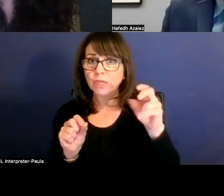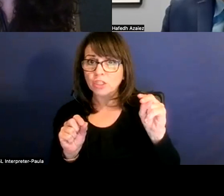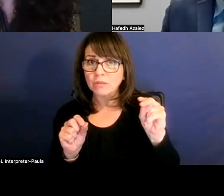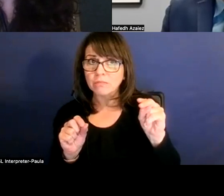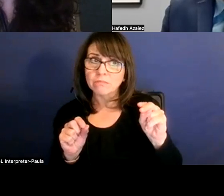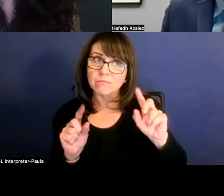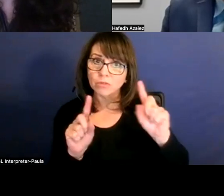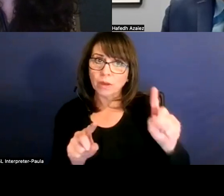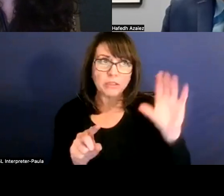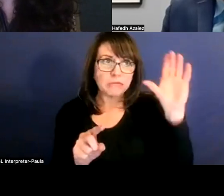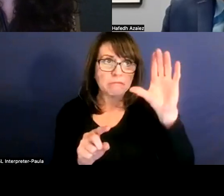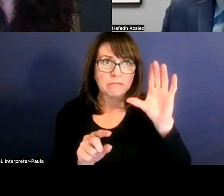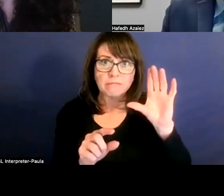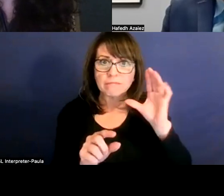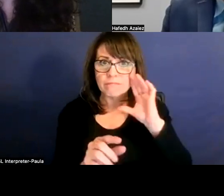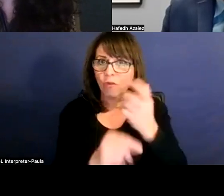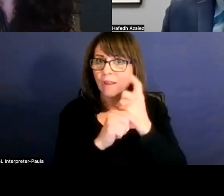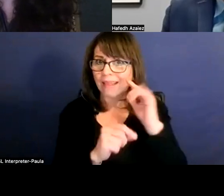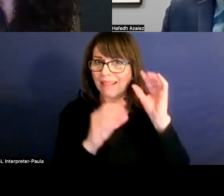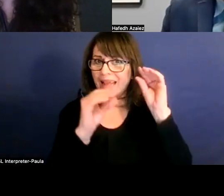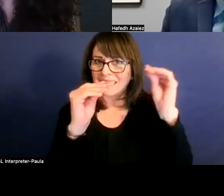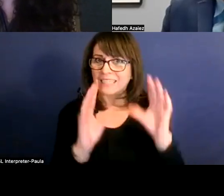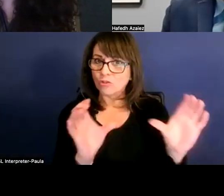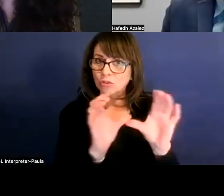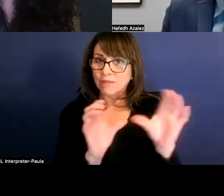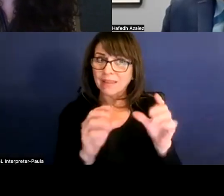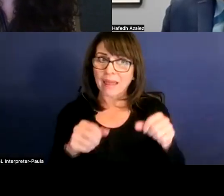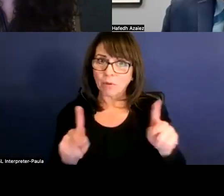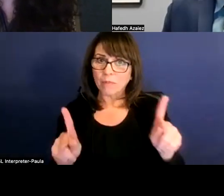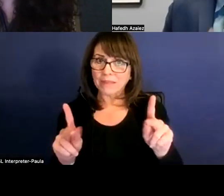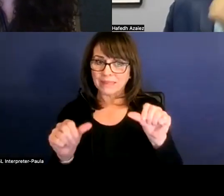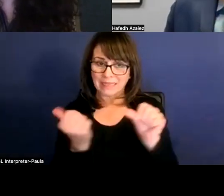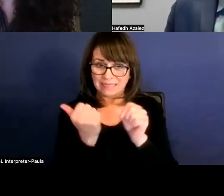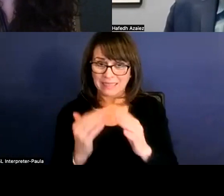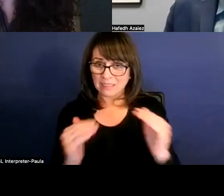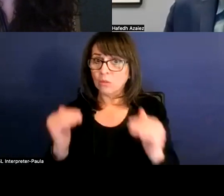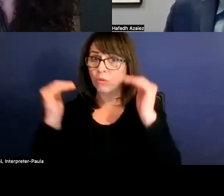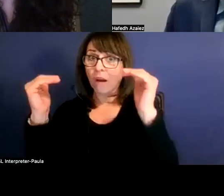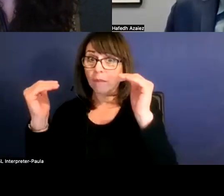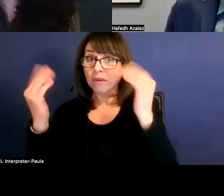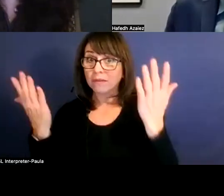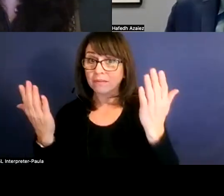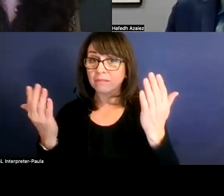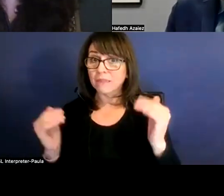to pursue your teaching certificate is a great step to allowing an employee to be able to pursue those higher earnings themselves.